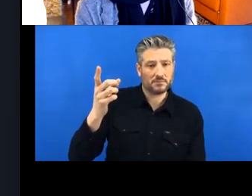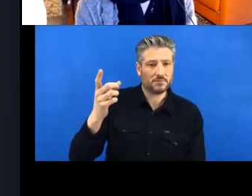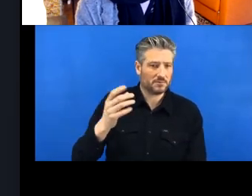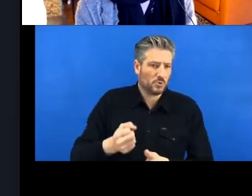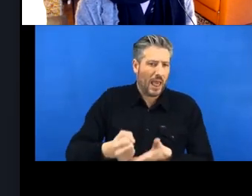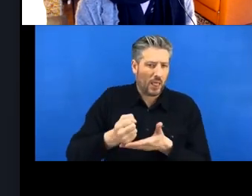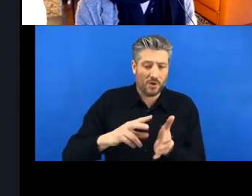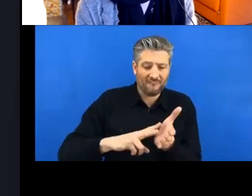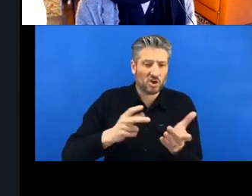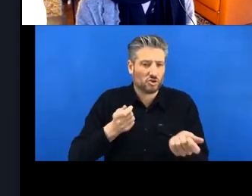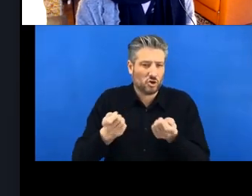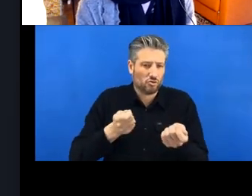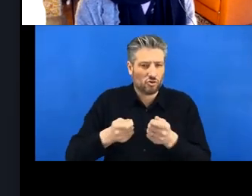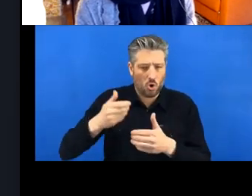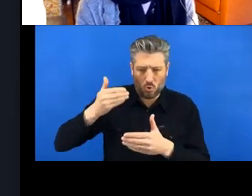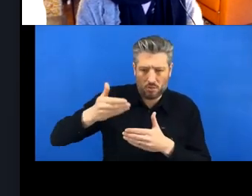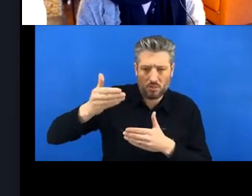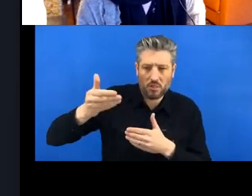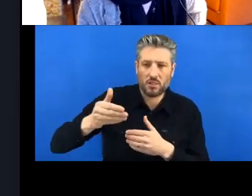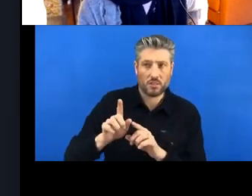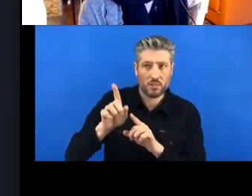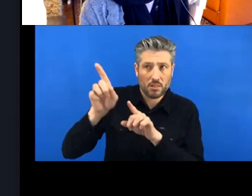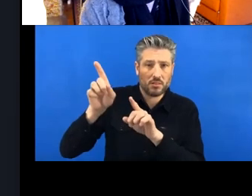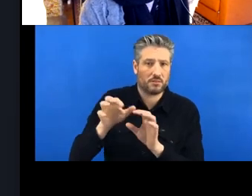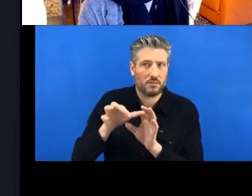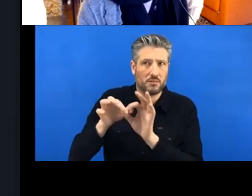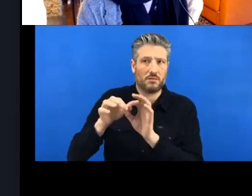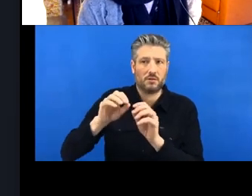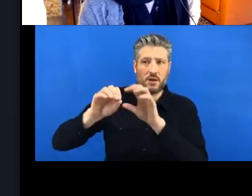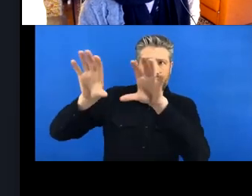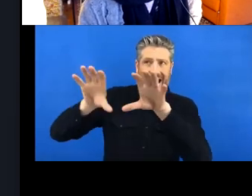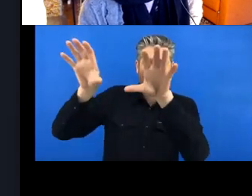So yeah, you kind of have this upload and download process, and syncing.